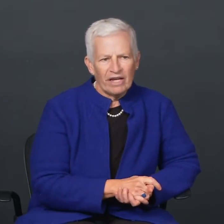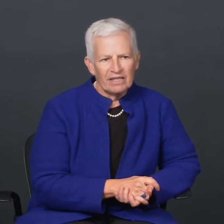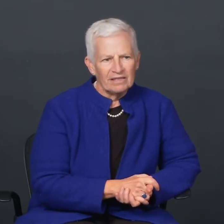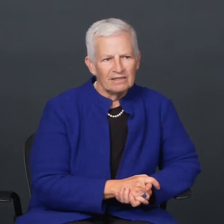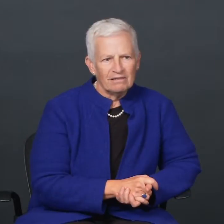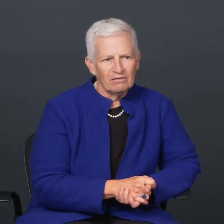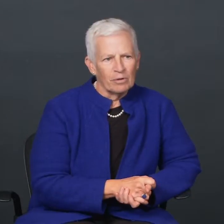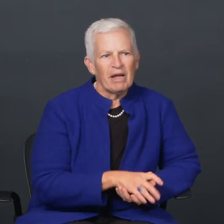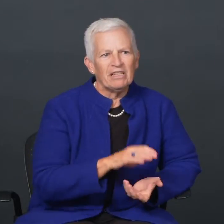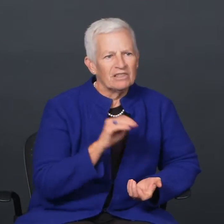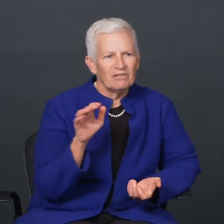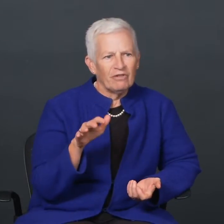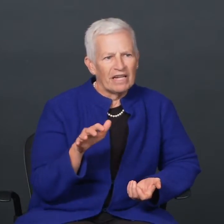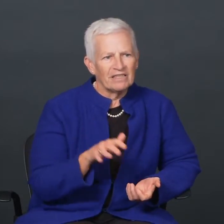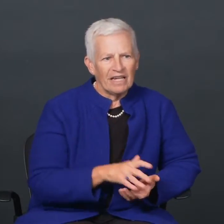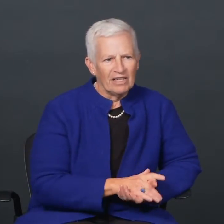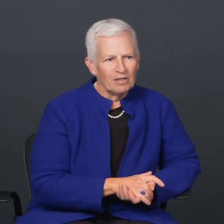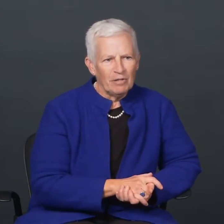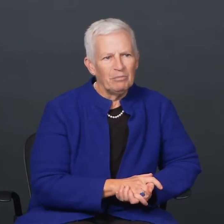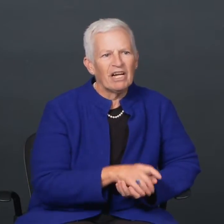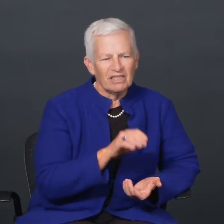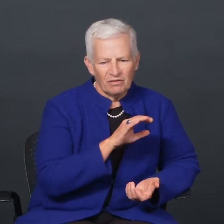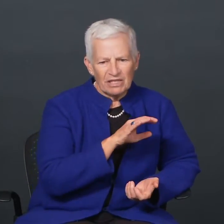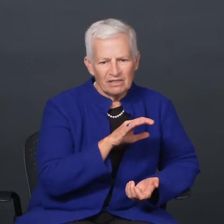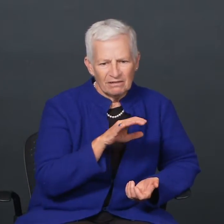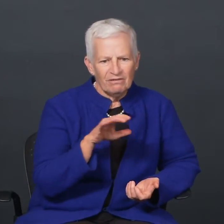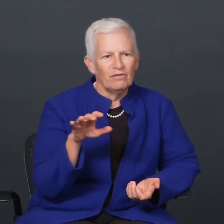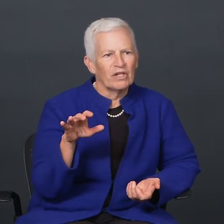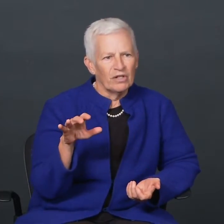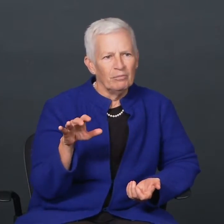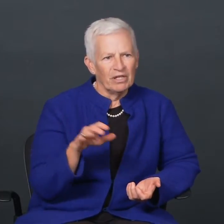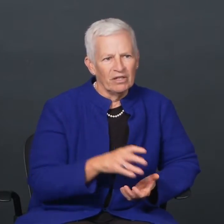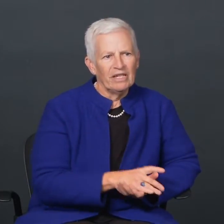All that remains fascinating to me because of its variability.